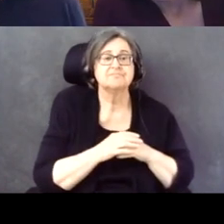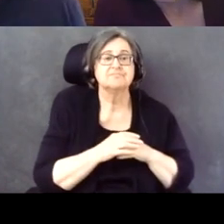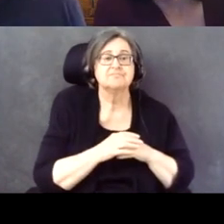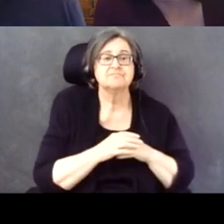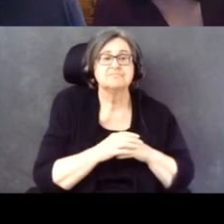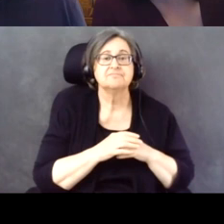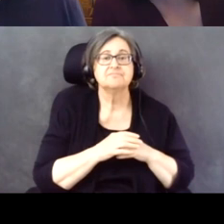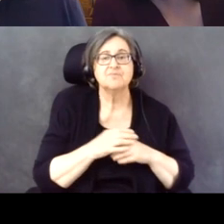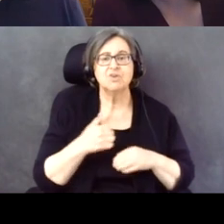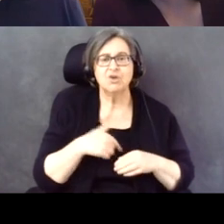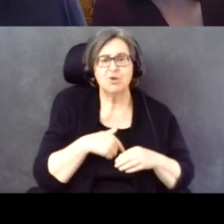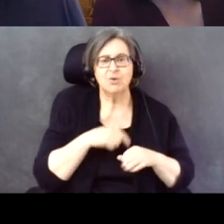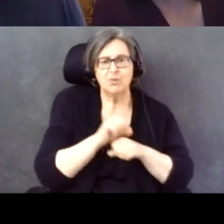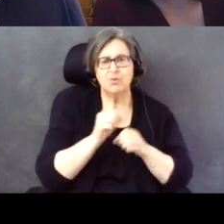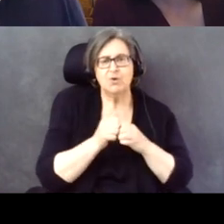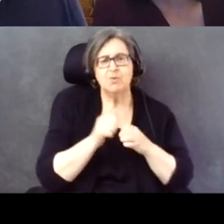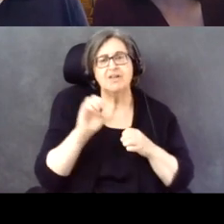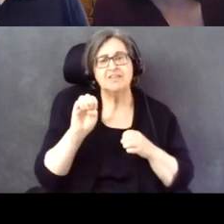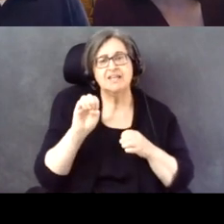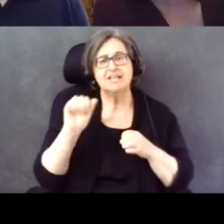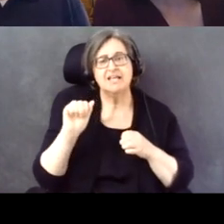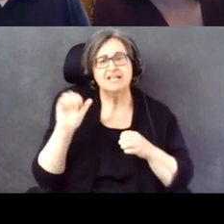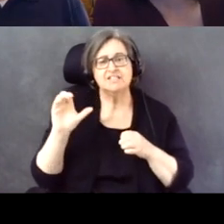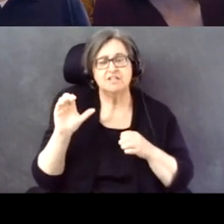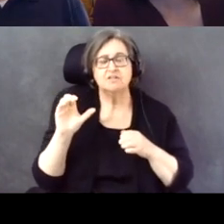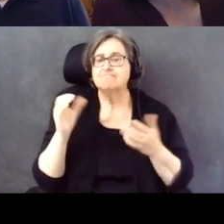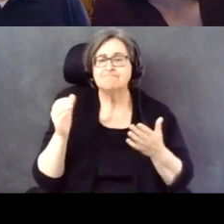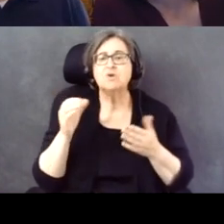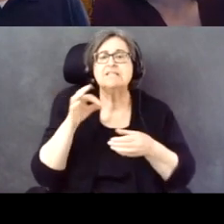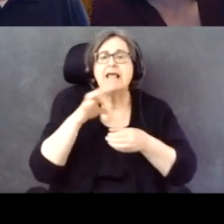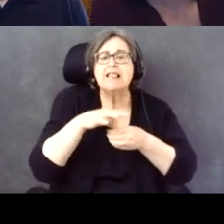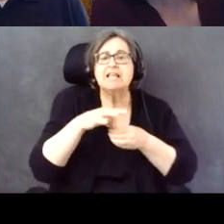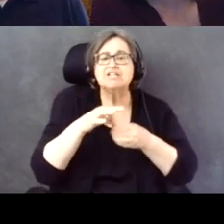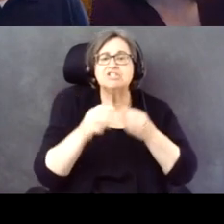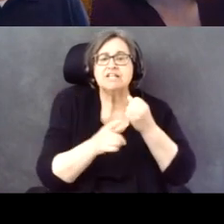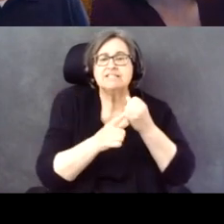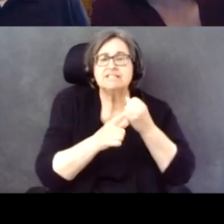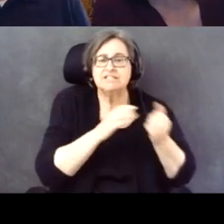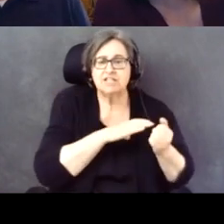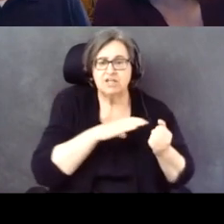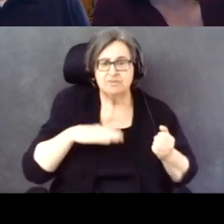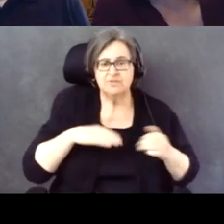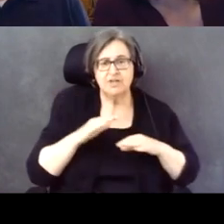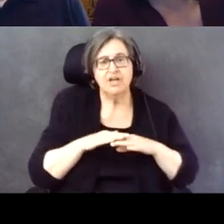We worked with the EAC, the Election Assistance Commission on 2020 post election national